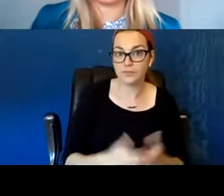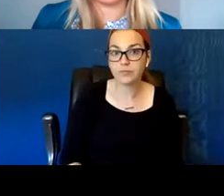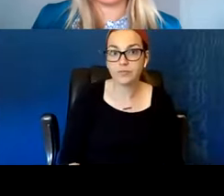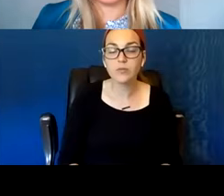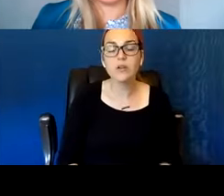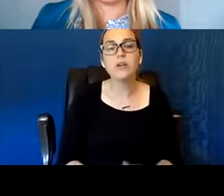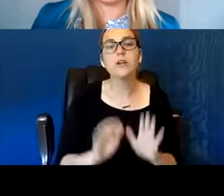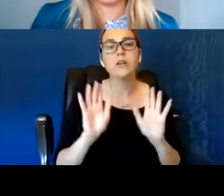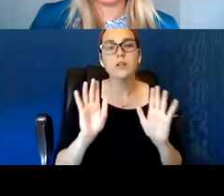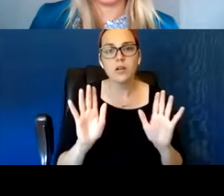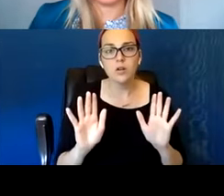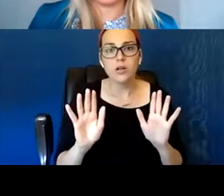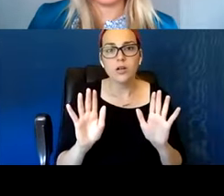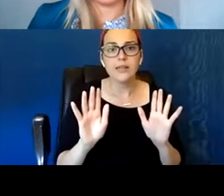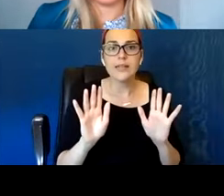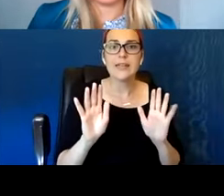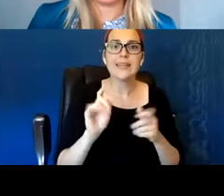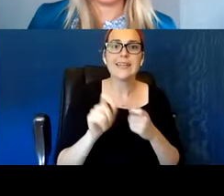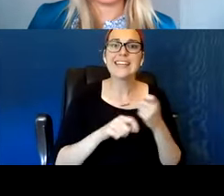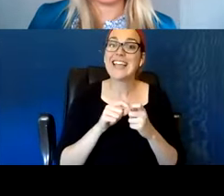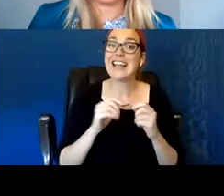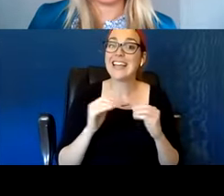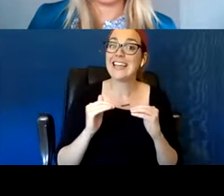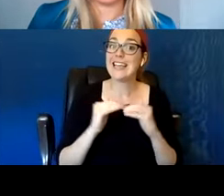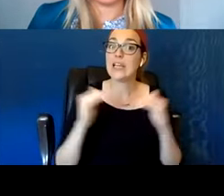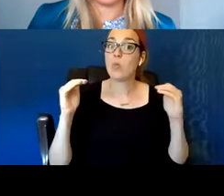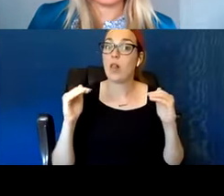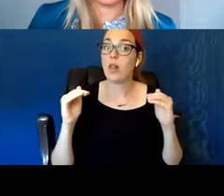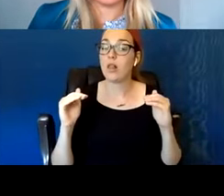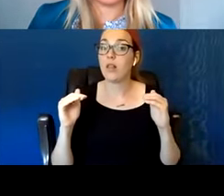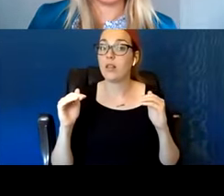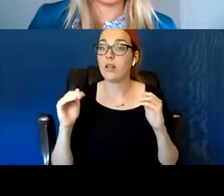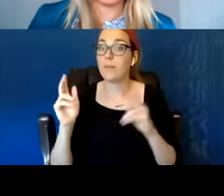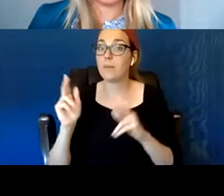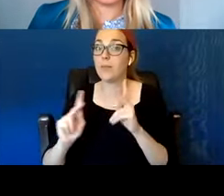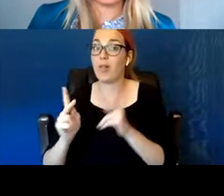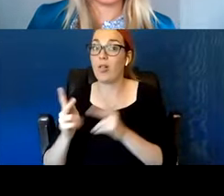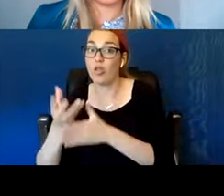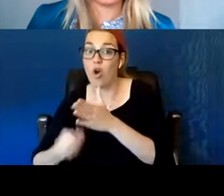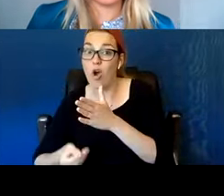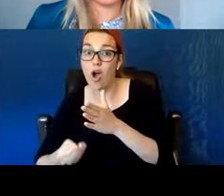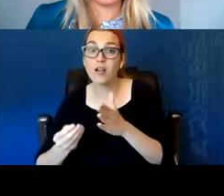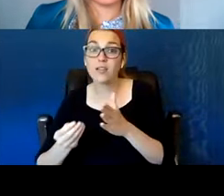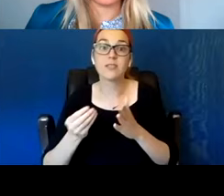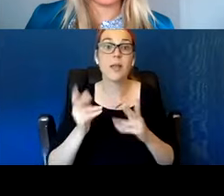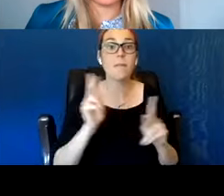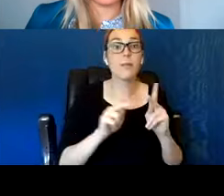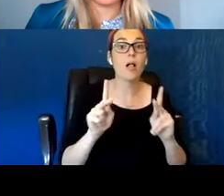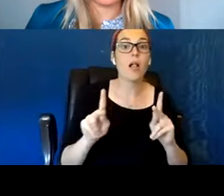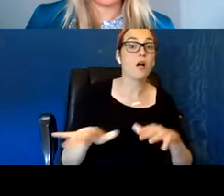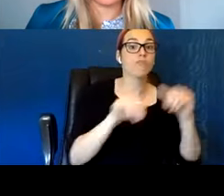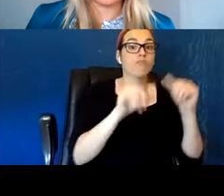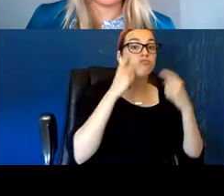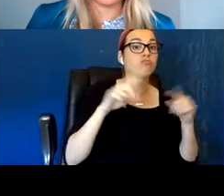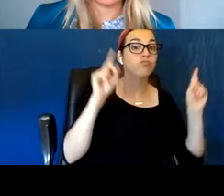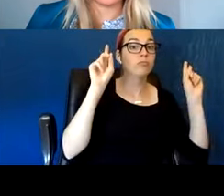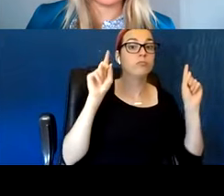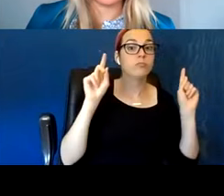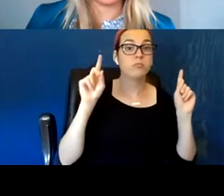I've never known it to be equal like that people lost to the thing and the people who made it and are on their way out, So that's a miracle.